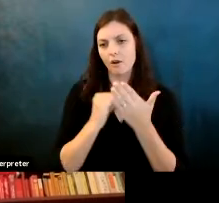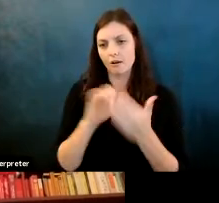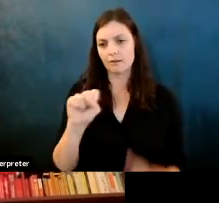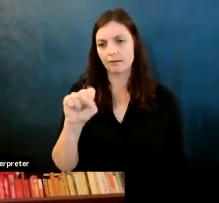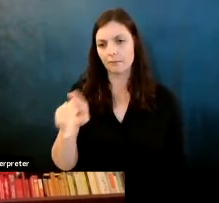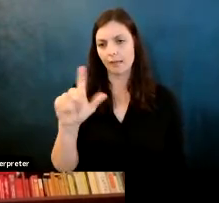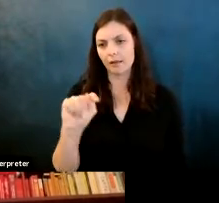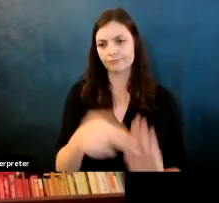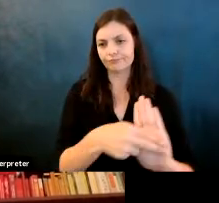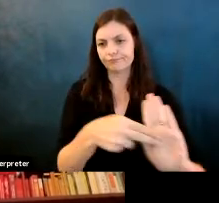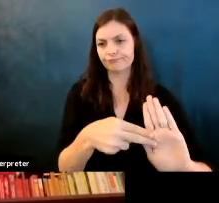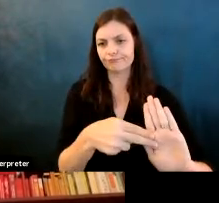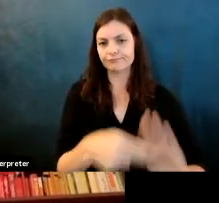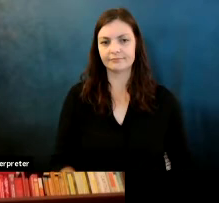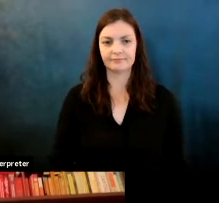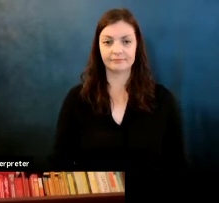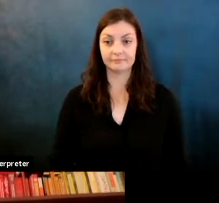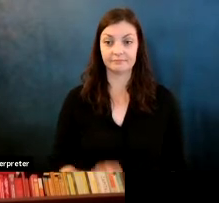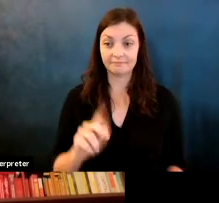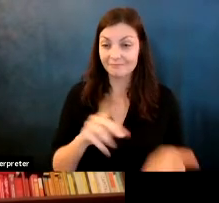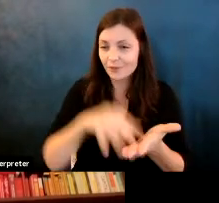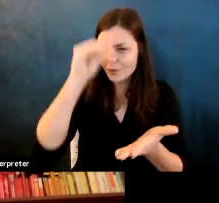Martin Wattenberg: Okay, what did we learn from this next slide please.